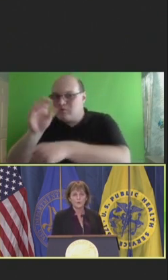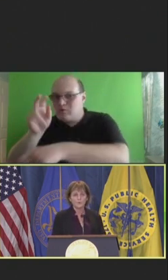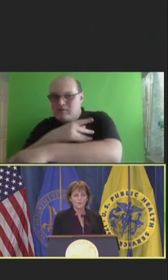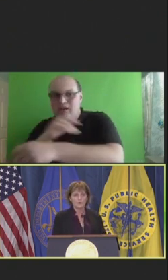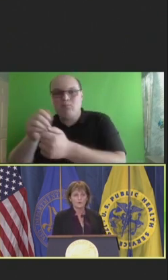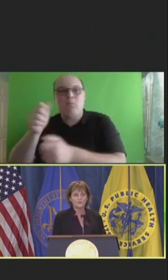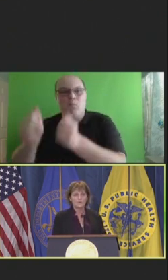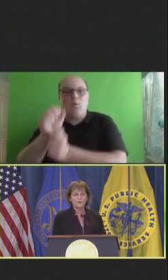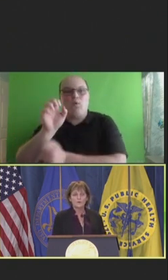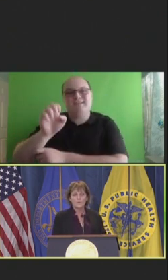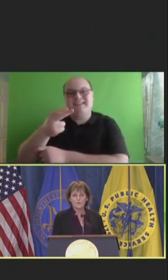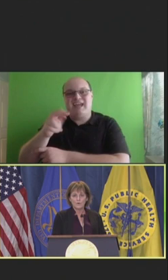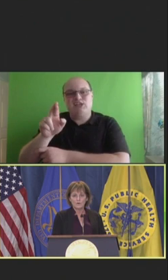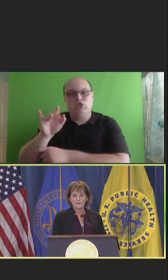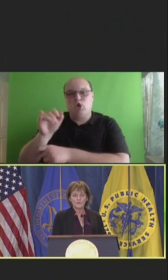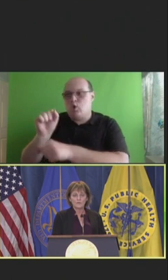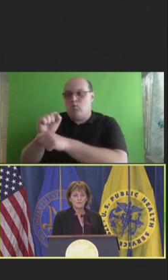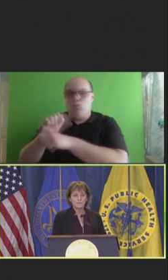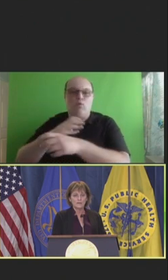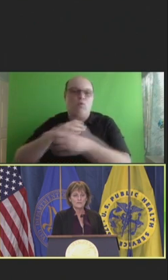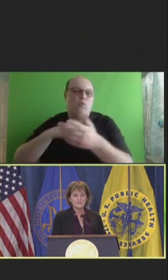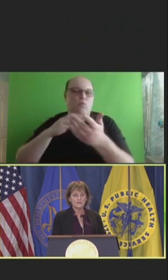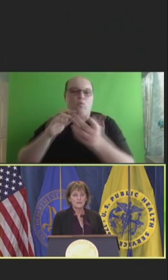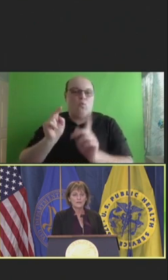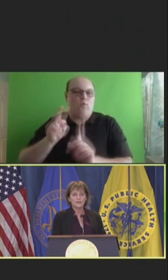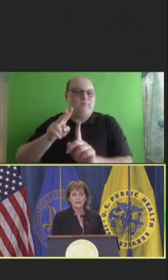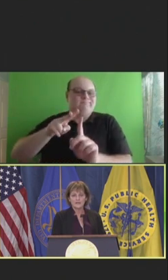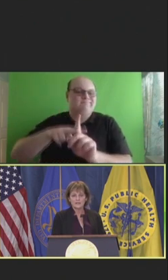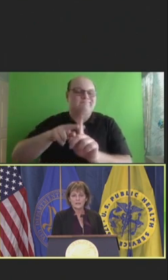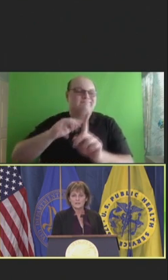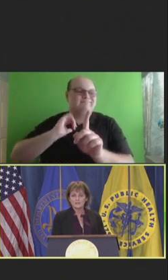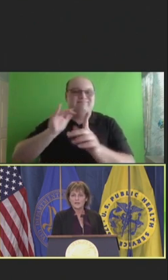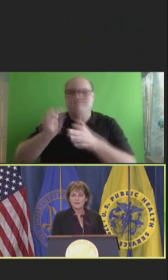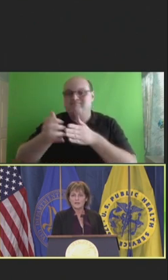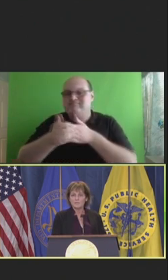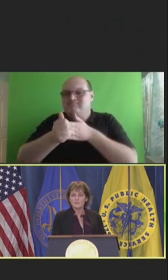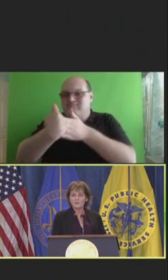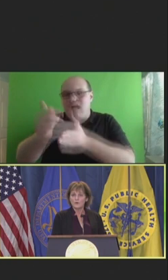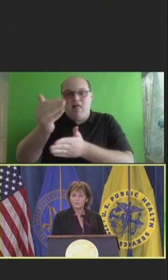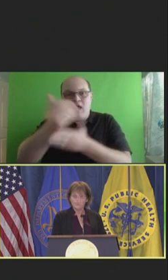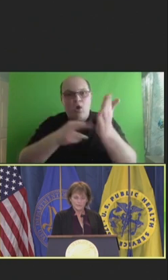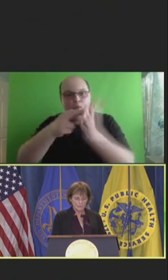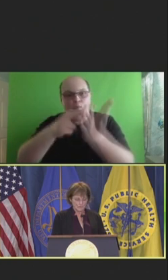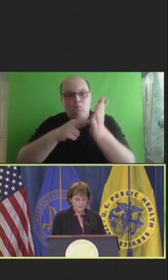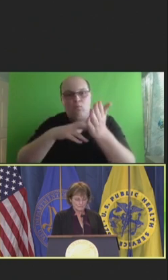work or implementing guidelines that have been over interpreted.